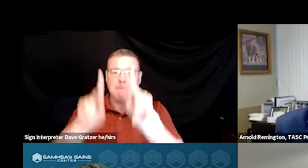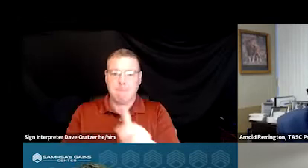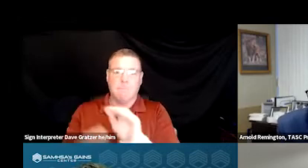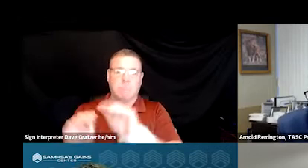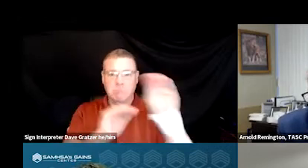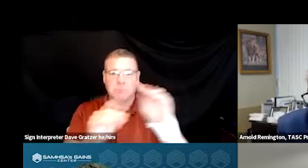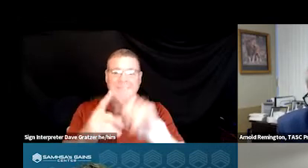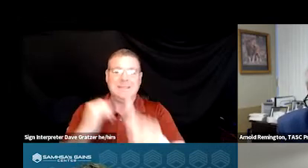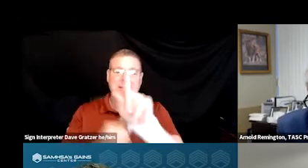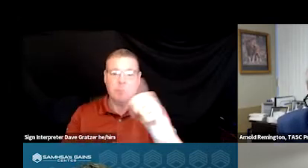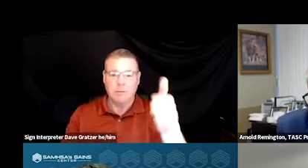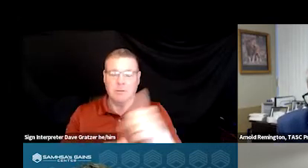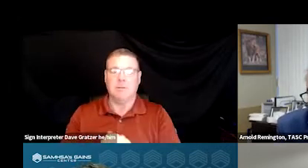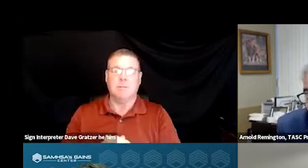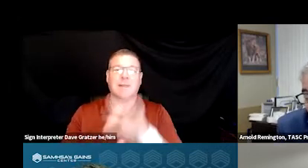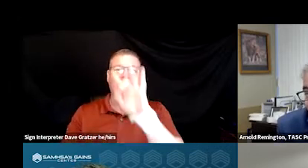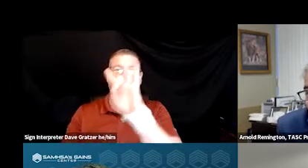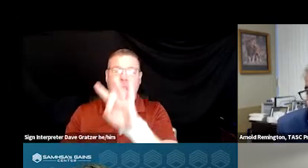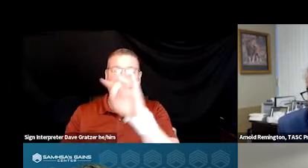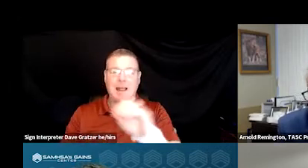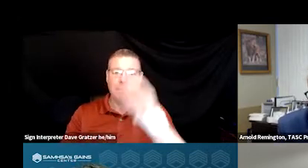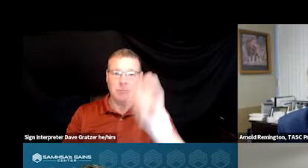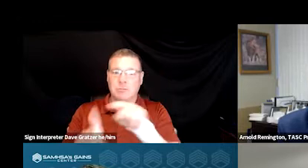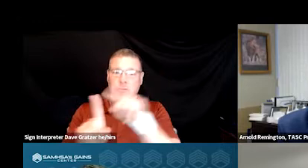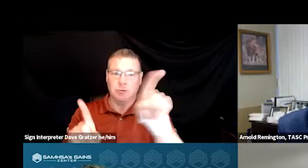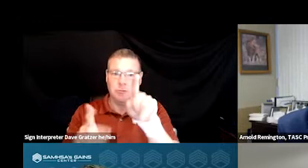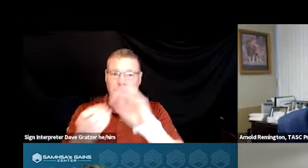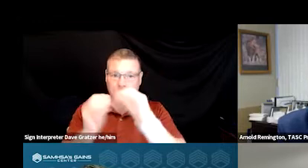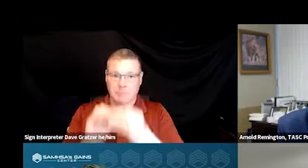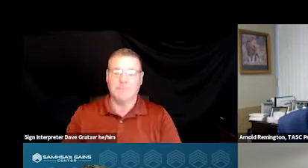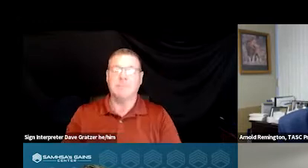which gives us an 88% diversion rate. Next slide please.